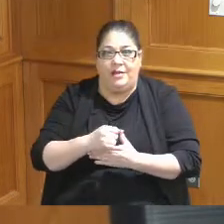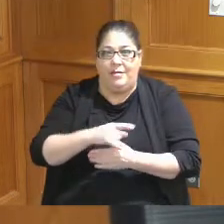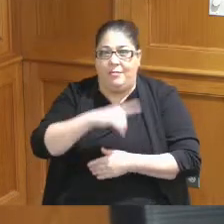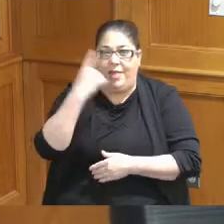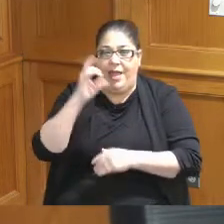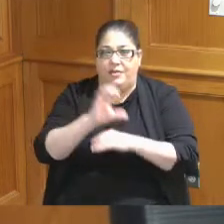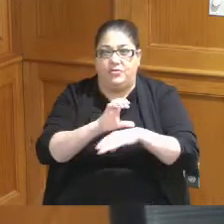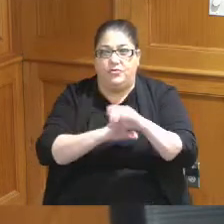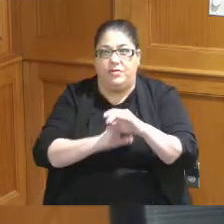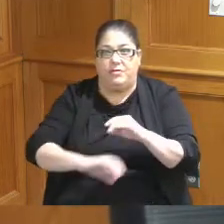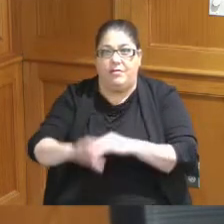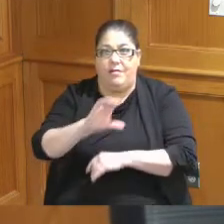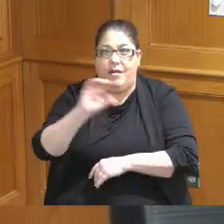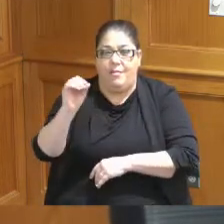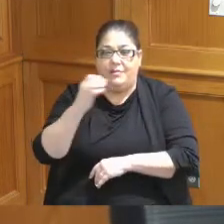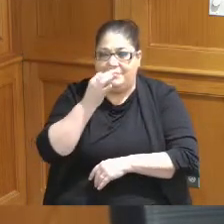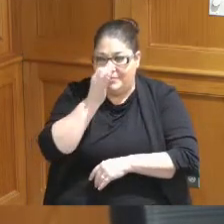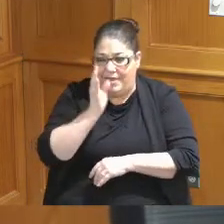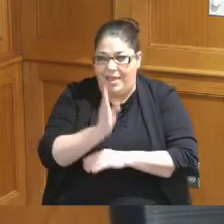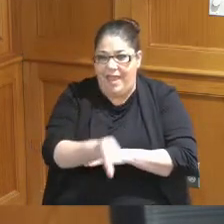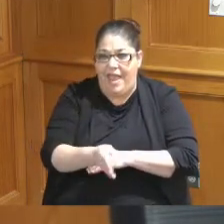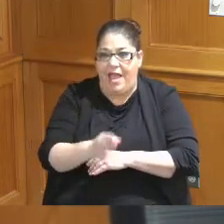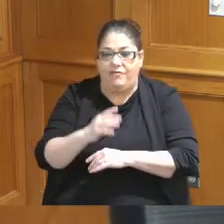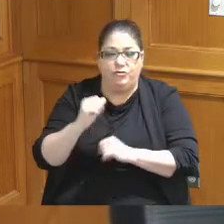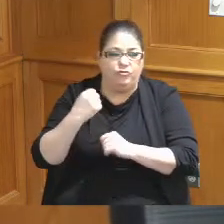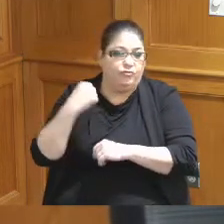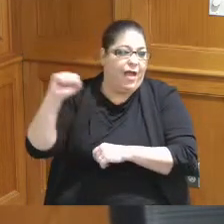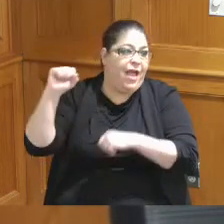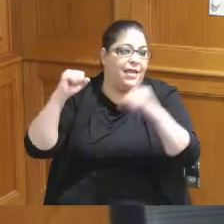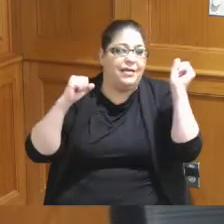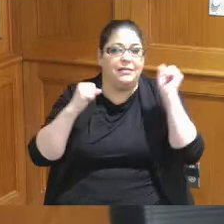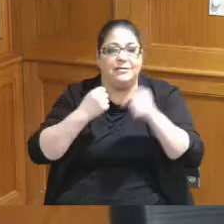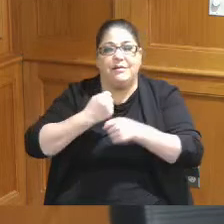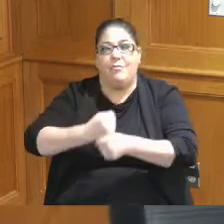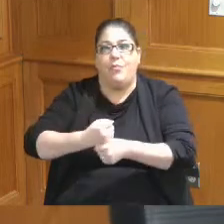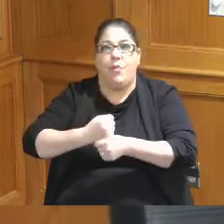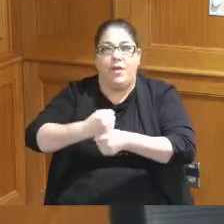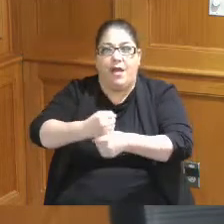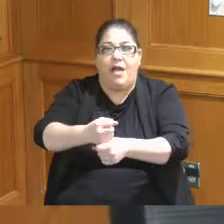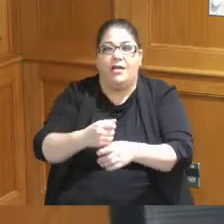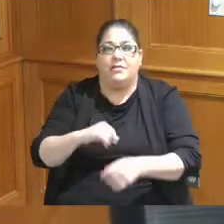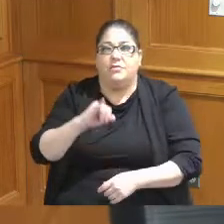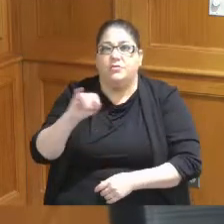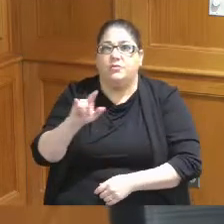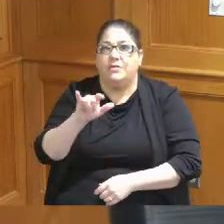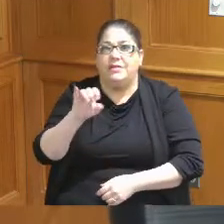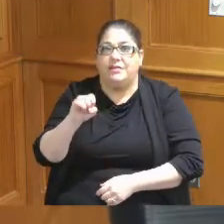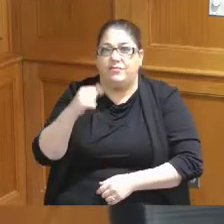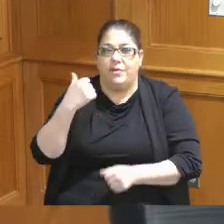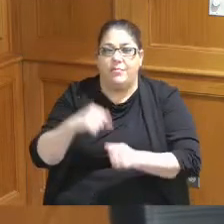company and it was right after the riots and the boycotts and Julie remembers occupancy rate was